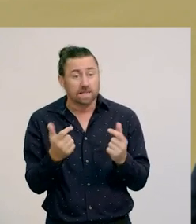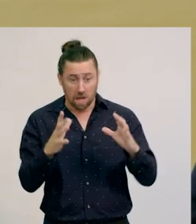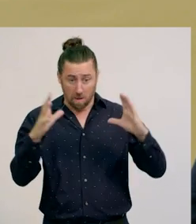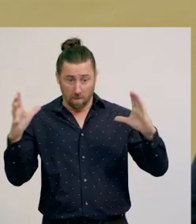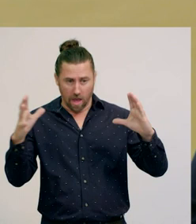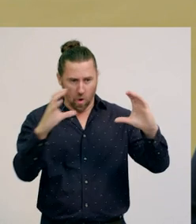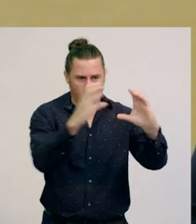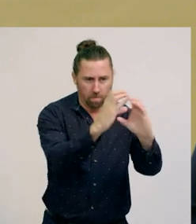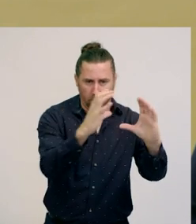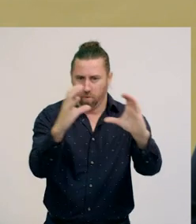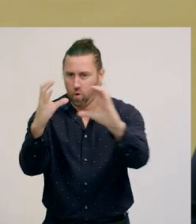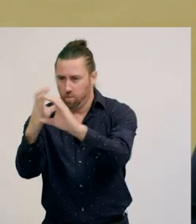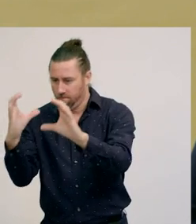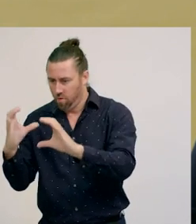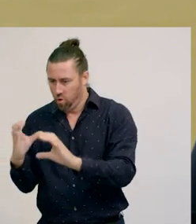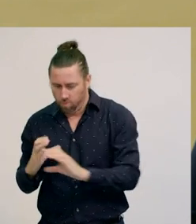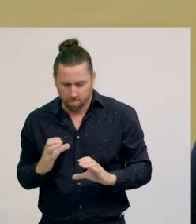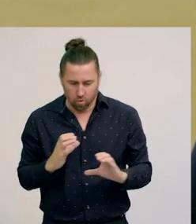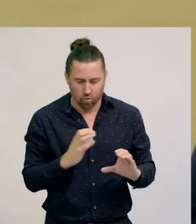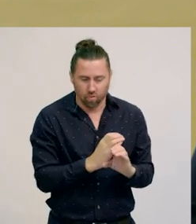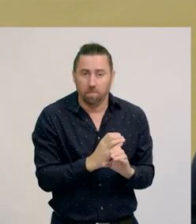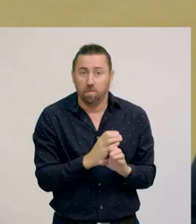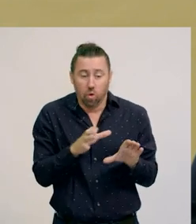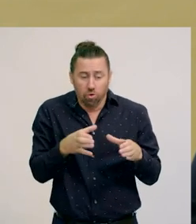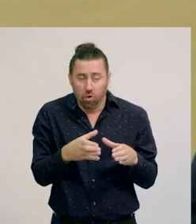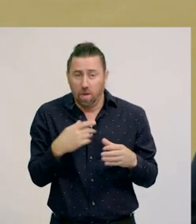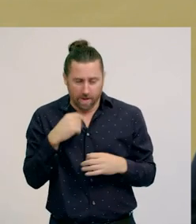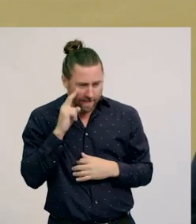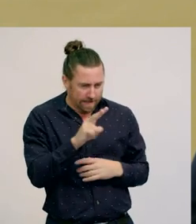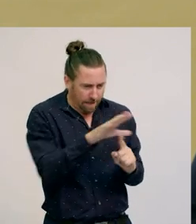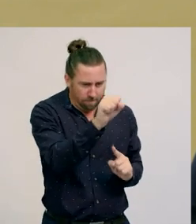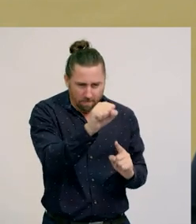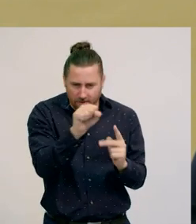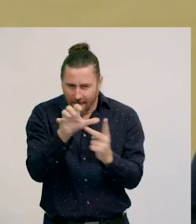where we do know how many just by looking. Would you like to see?